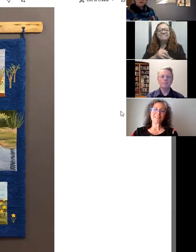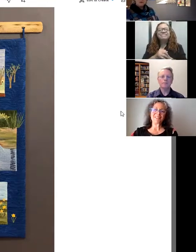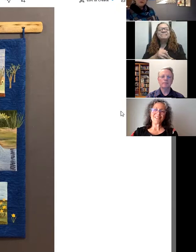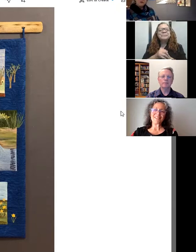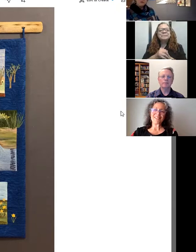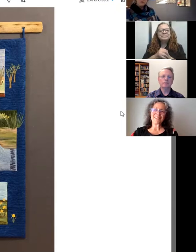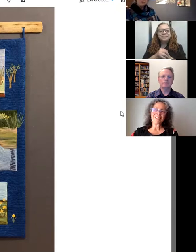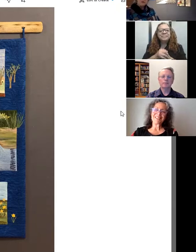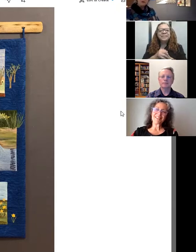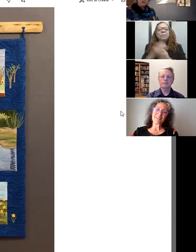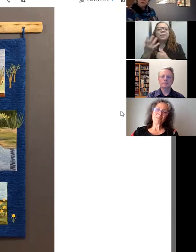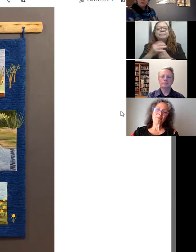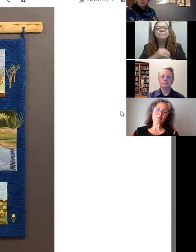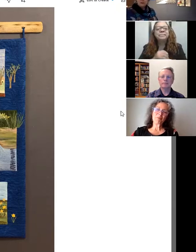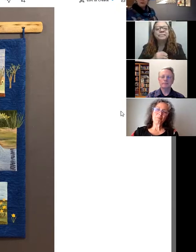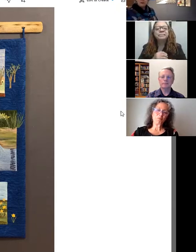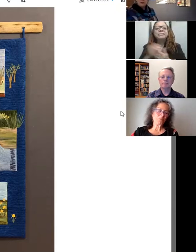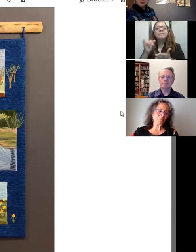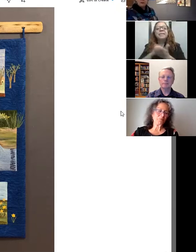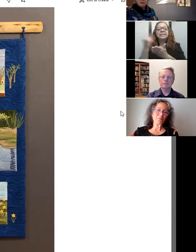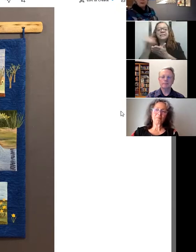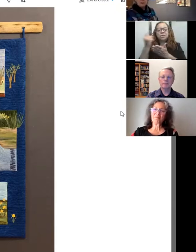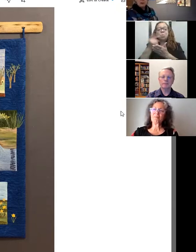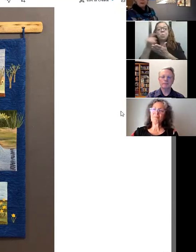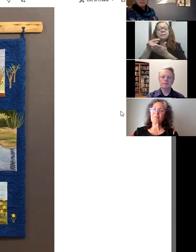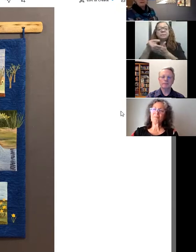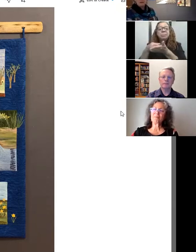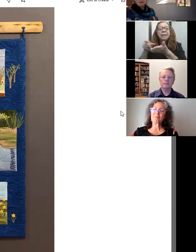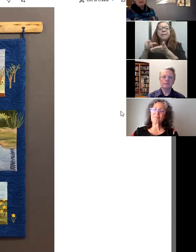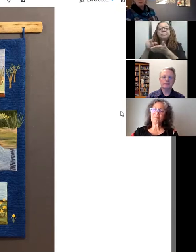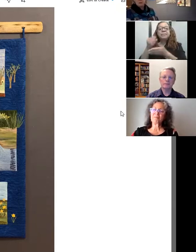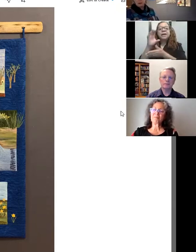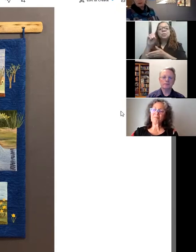So this was a commission piece. It was a couple I met in the spring on